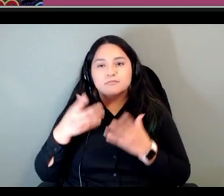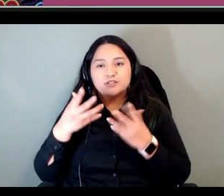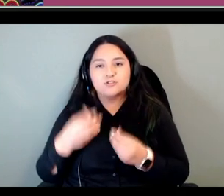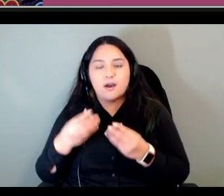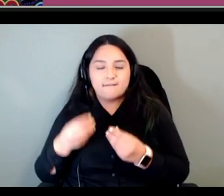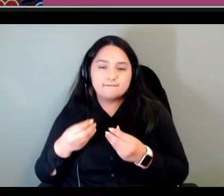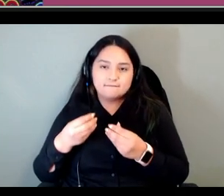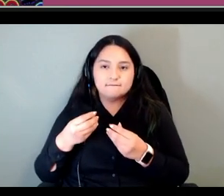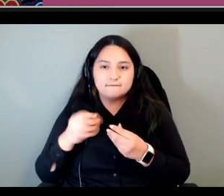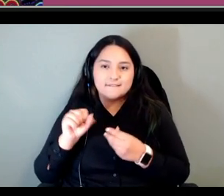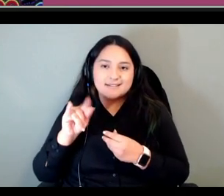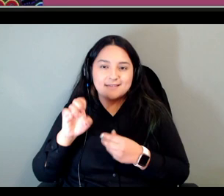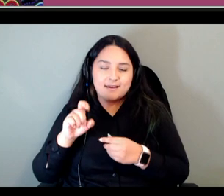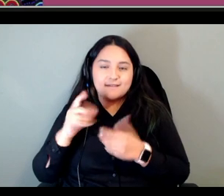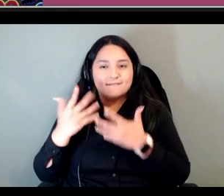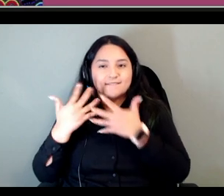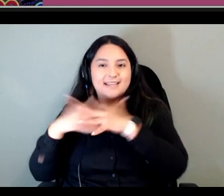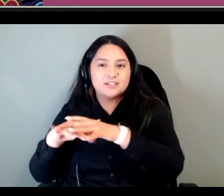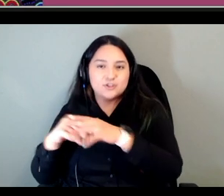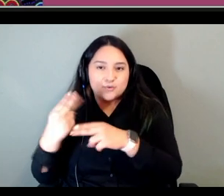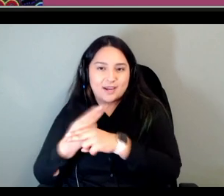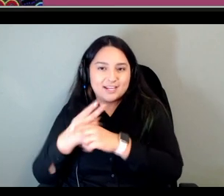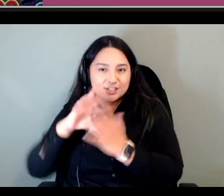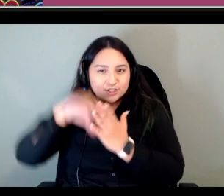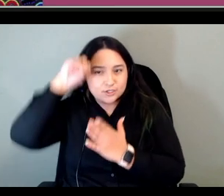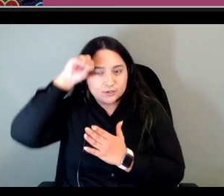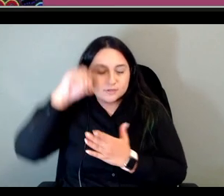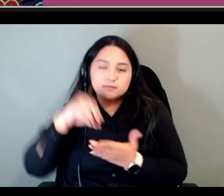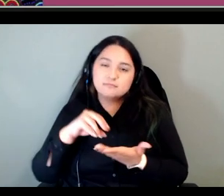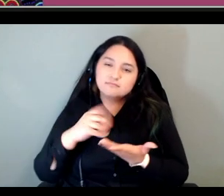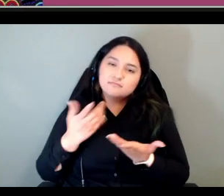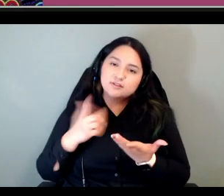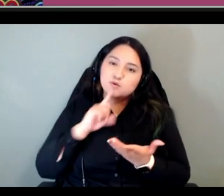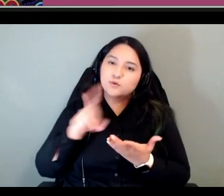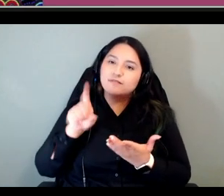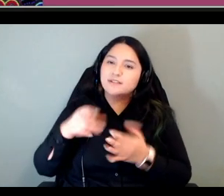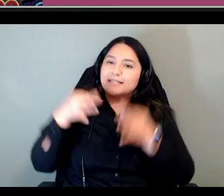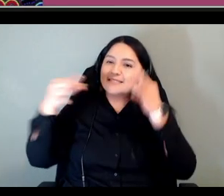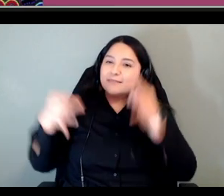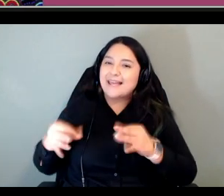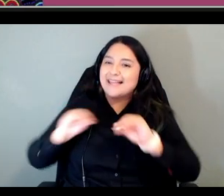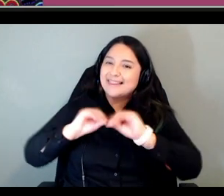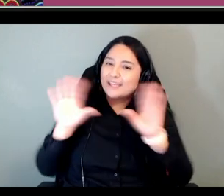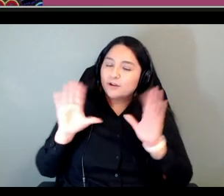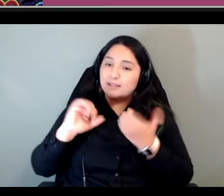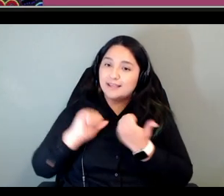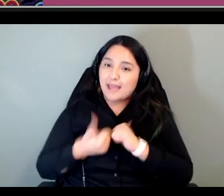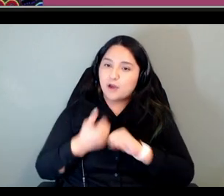be really clear about how you're going to use this tool to build up your community and